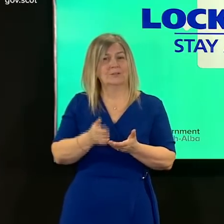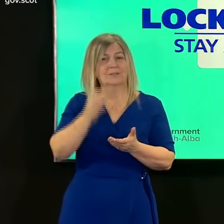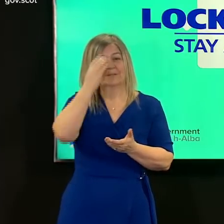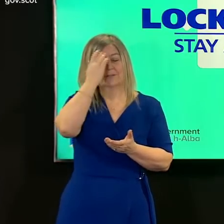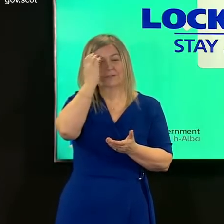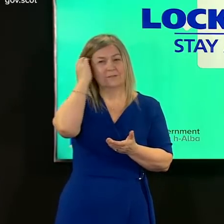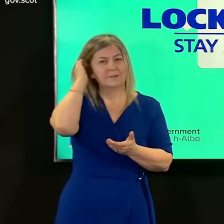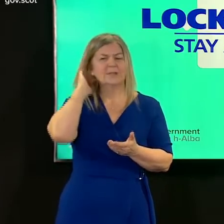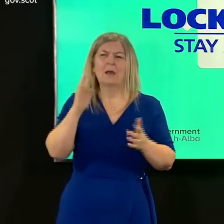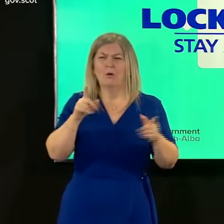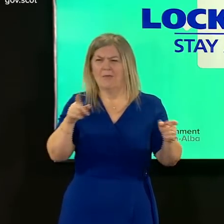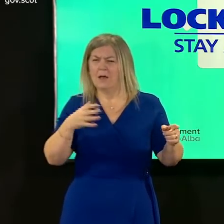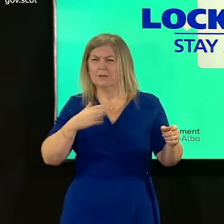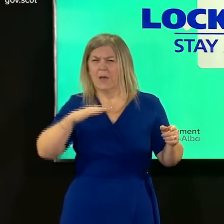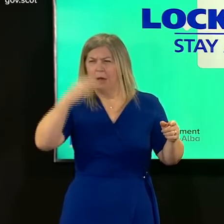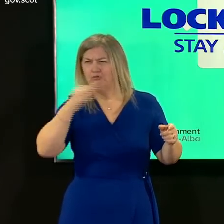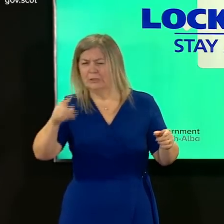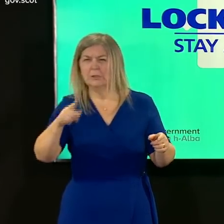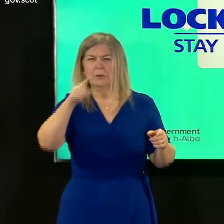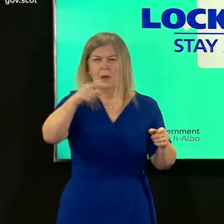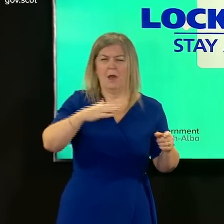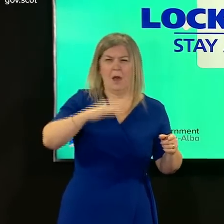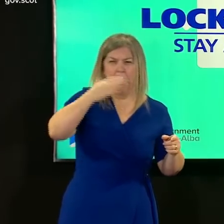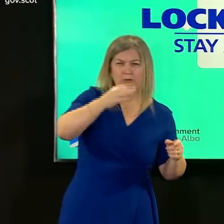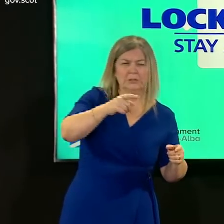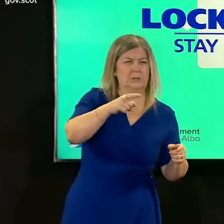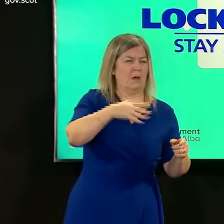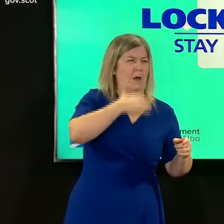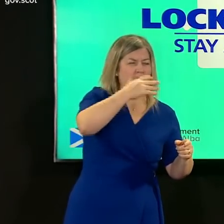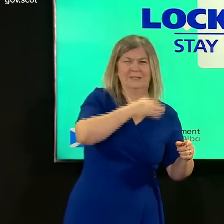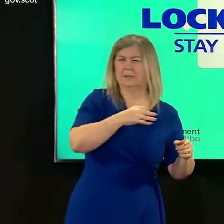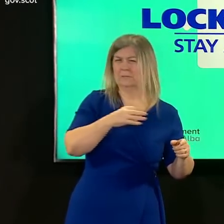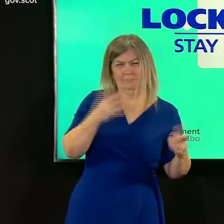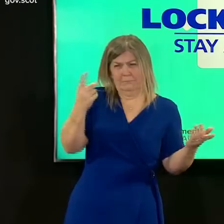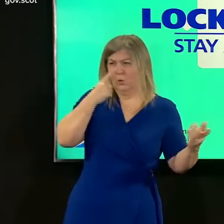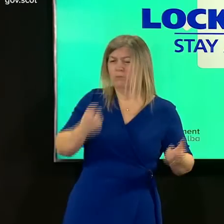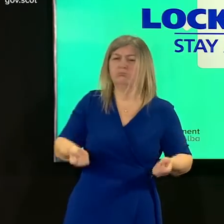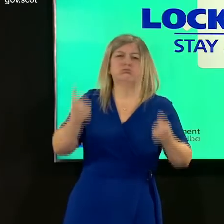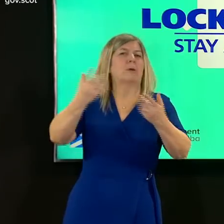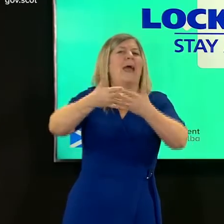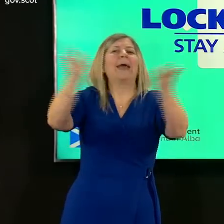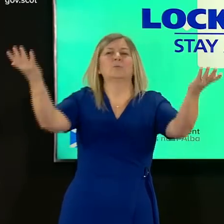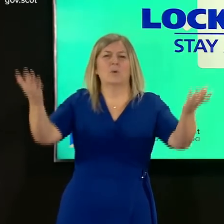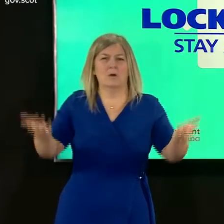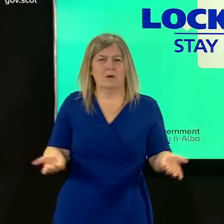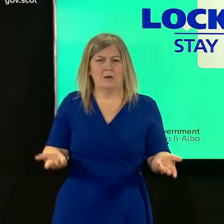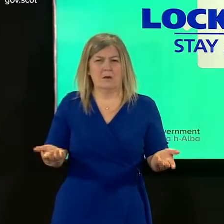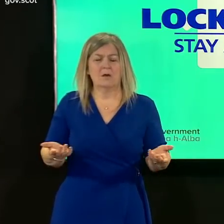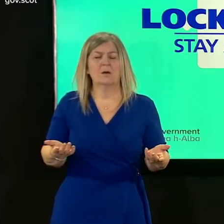that matters but it could appear elsewhere and of course if genomic sequencing is not